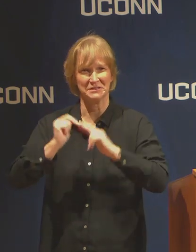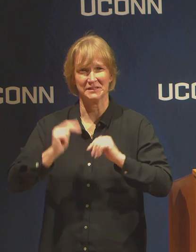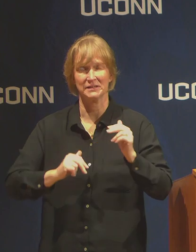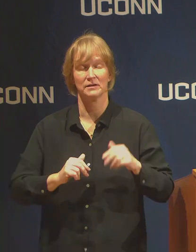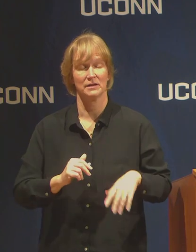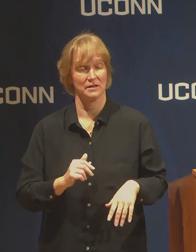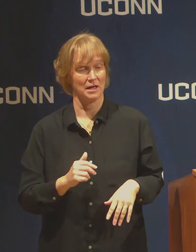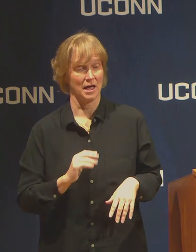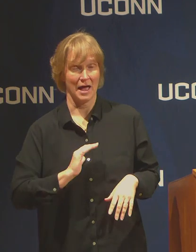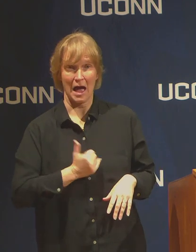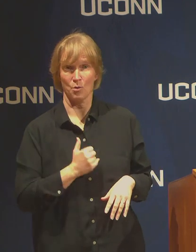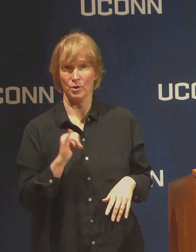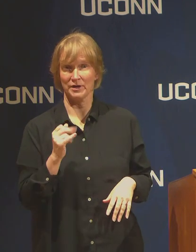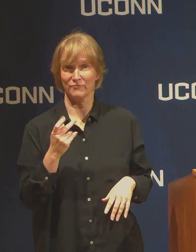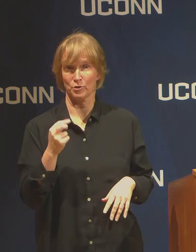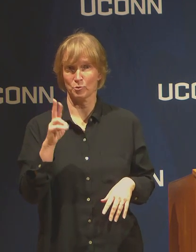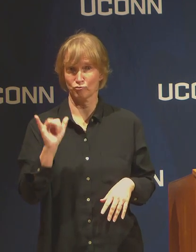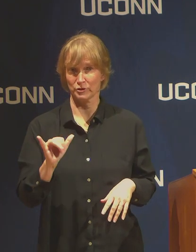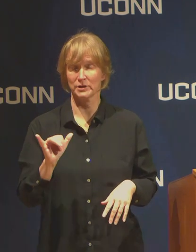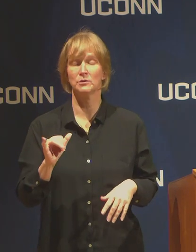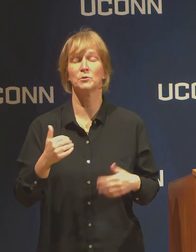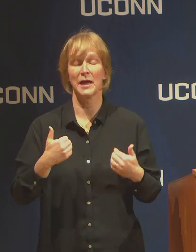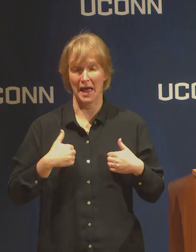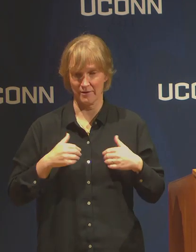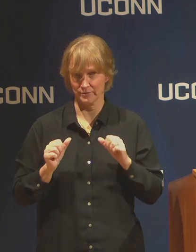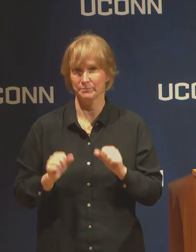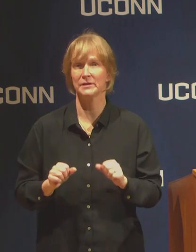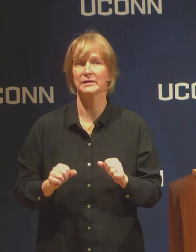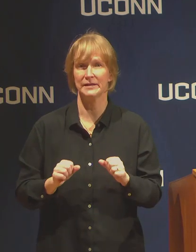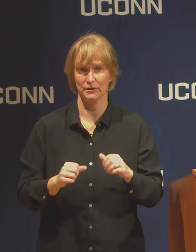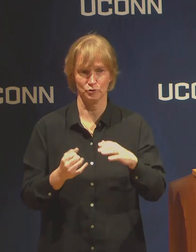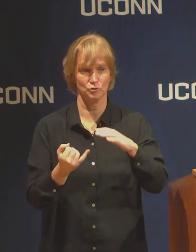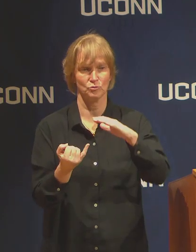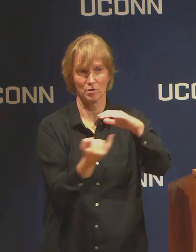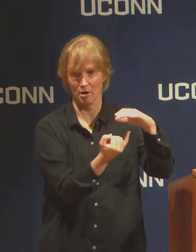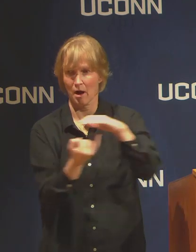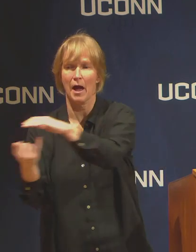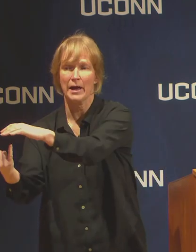the capacity to isolate a student if need be temporarily before we